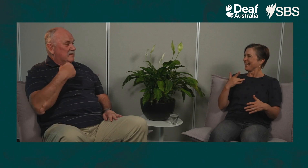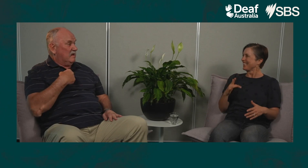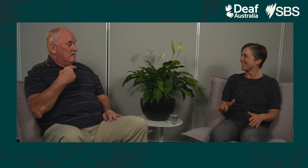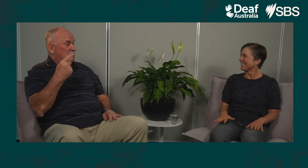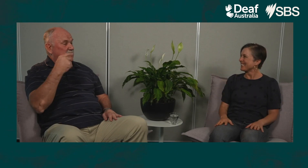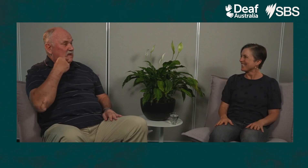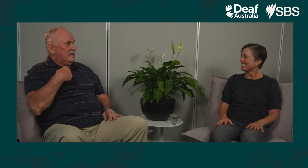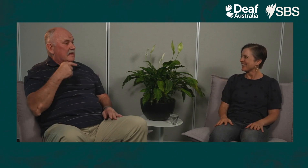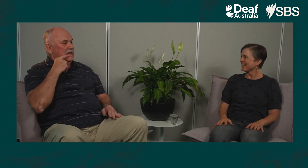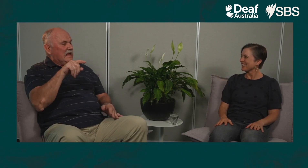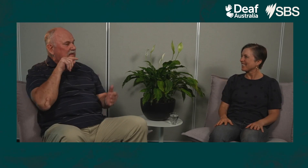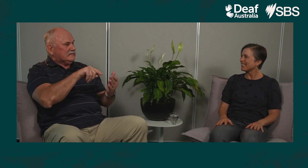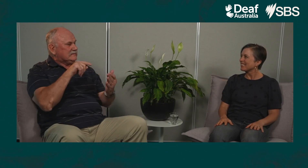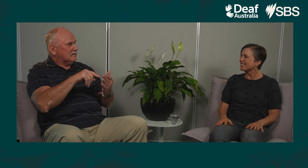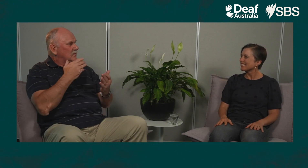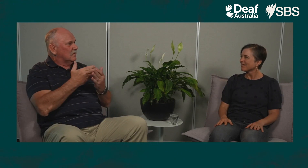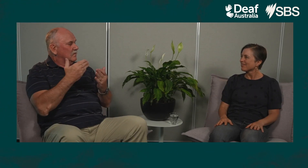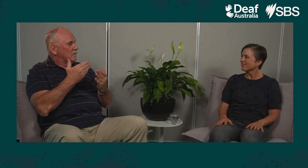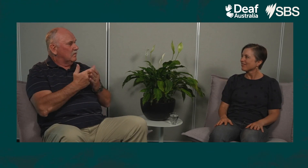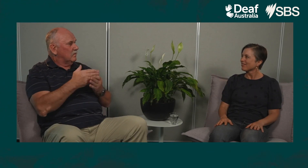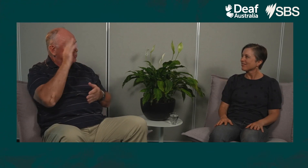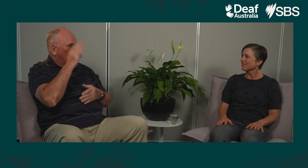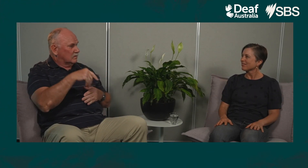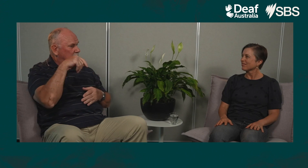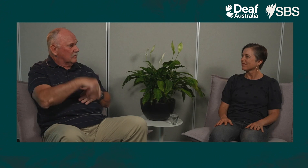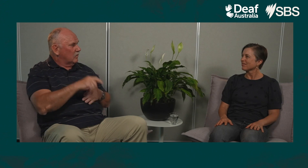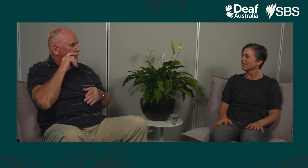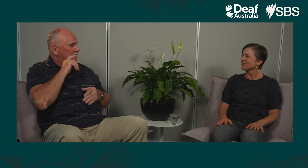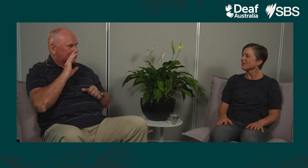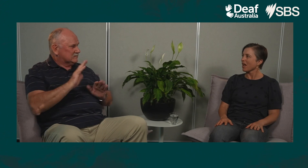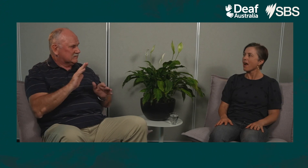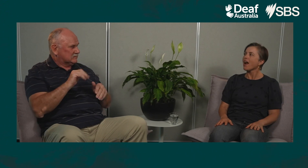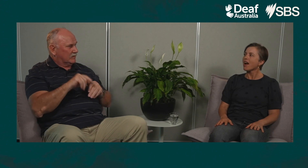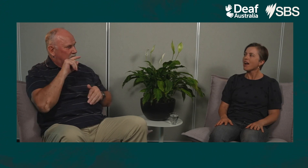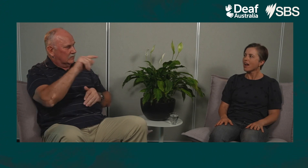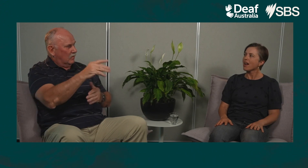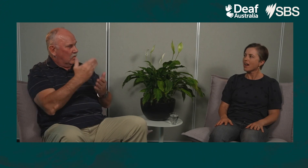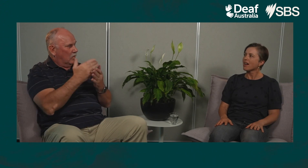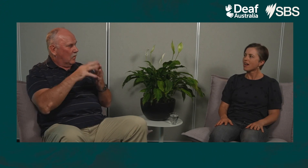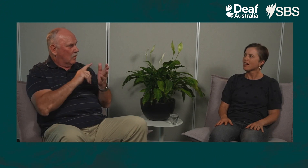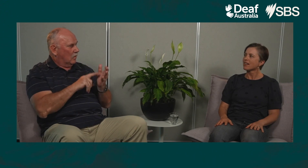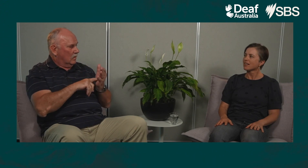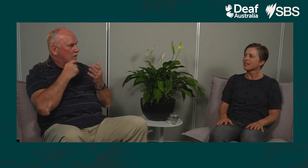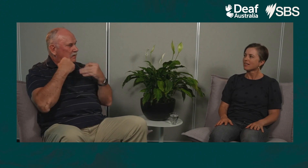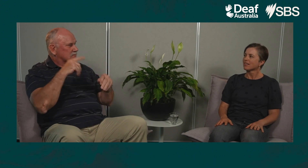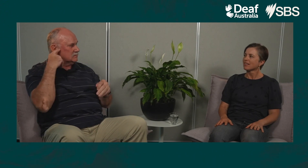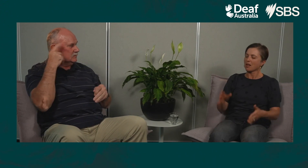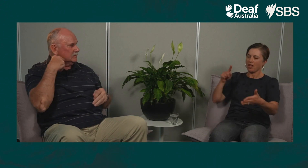Somebody told me once and said David, you really should be doing it on the side of the toilet bowl, don't go direct into the water, because otherwise it's noisy.